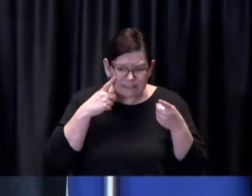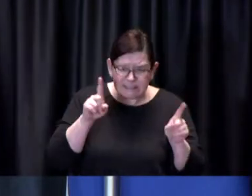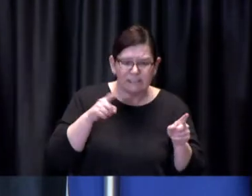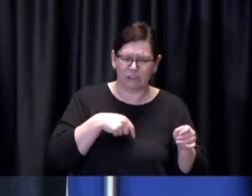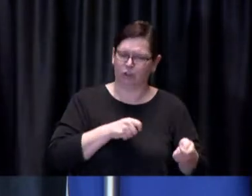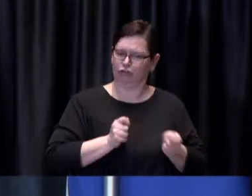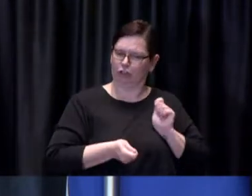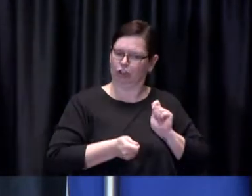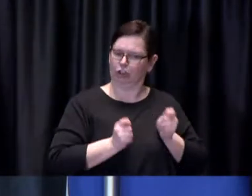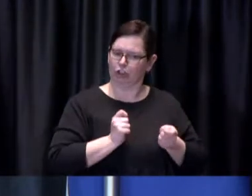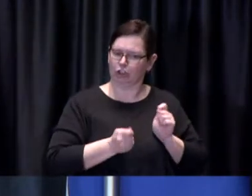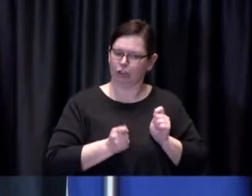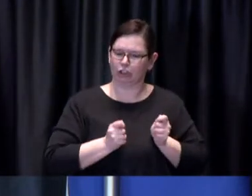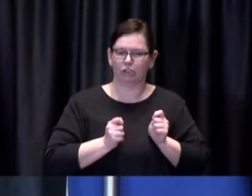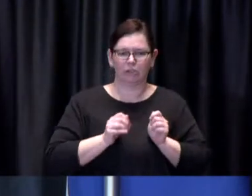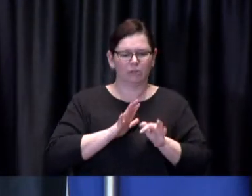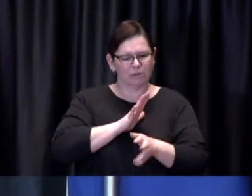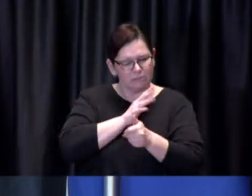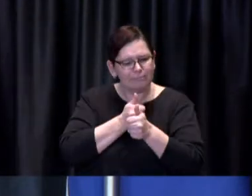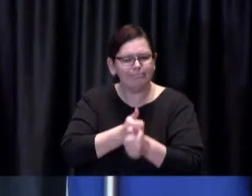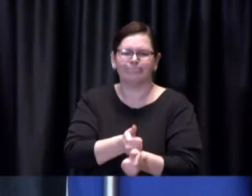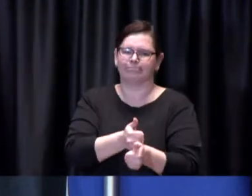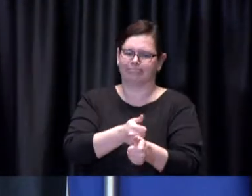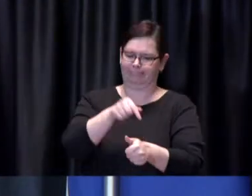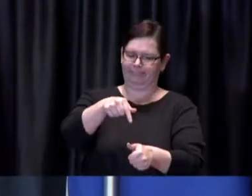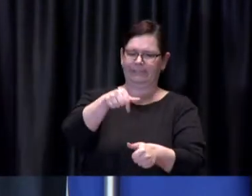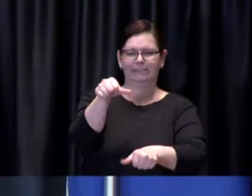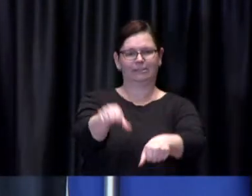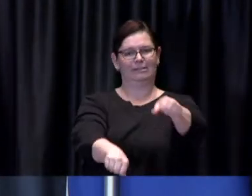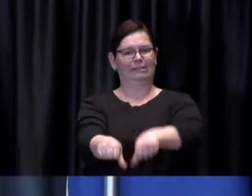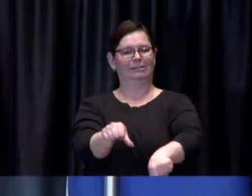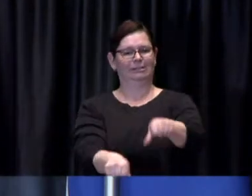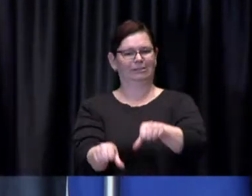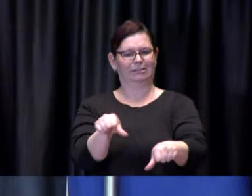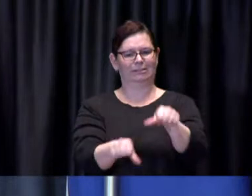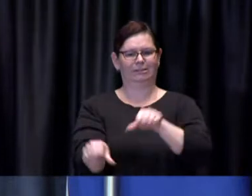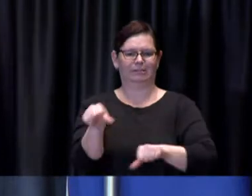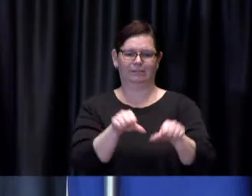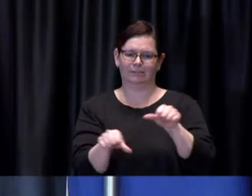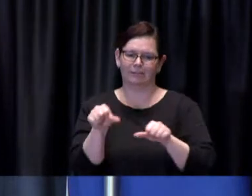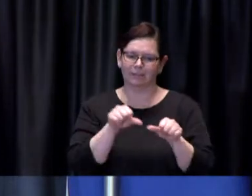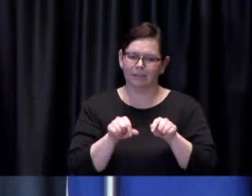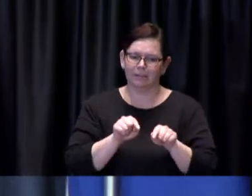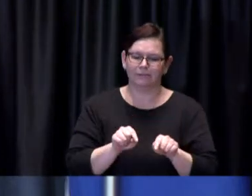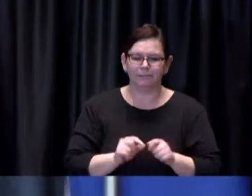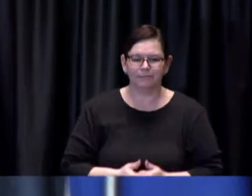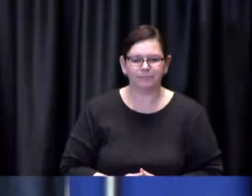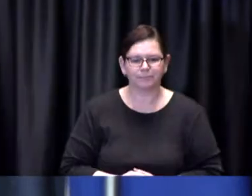and what we're seeing on the ground. Brad: Right thank you we'll go next to Francine Kopun from the Toronto Star Francine.